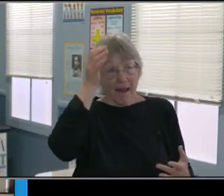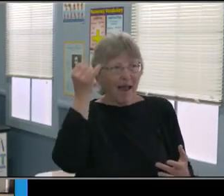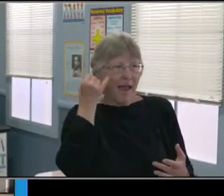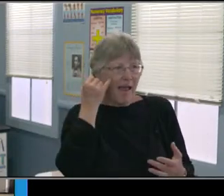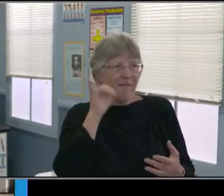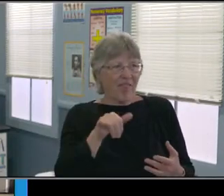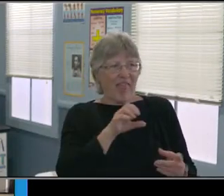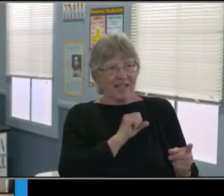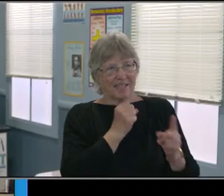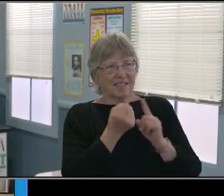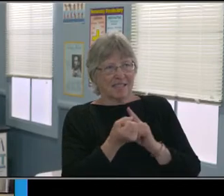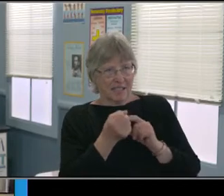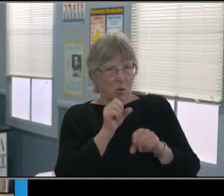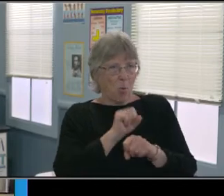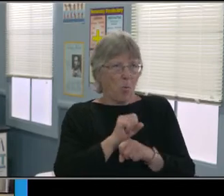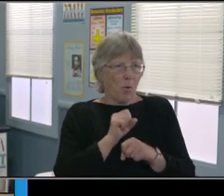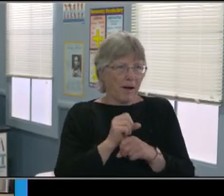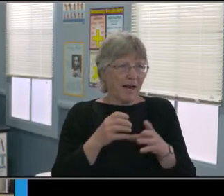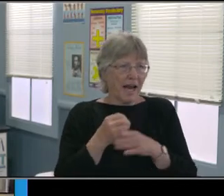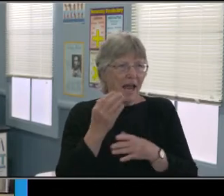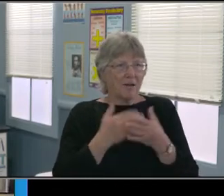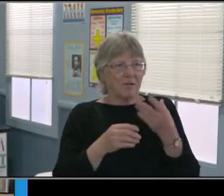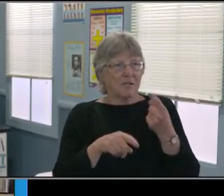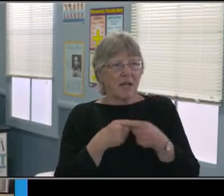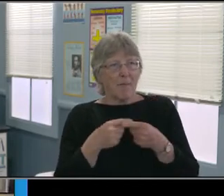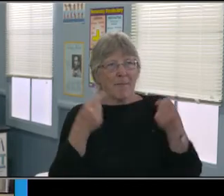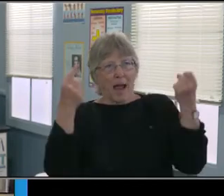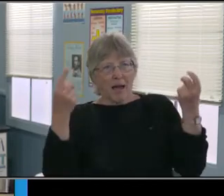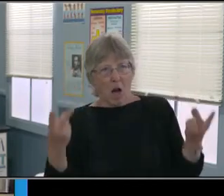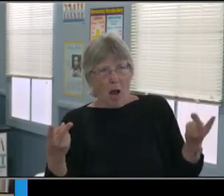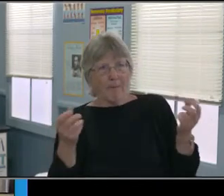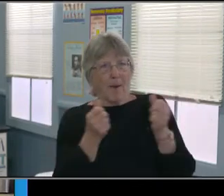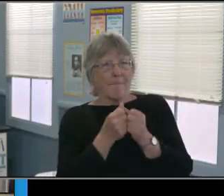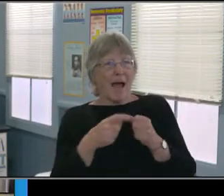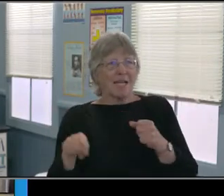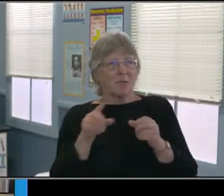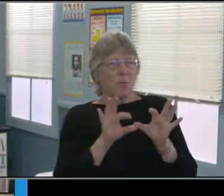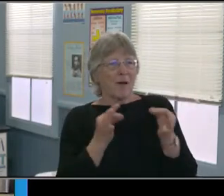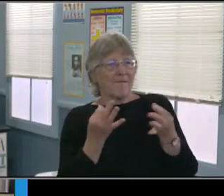We have reached out to you directly. We're attempting to do more just to inform